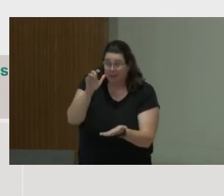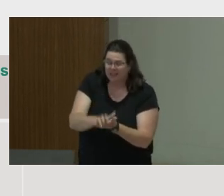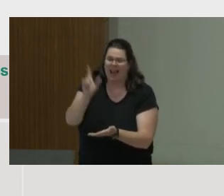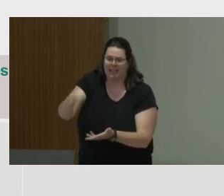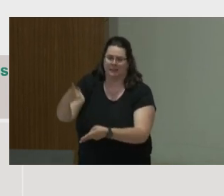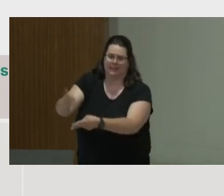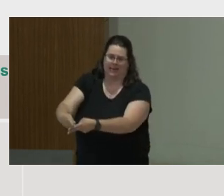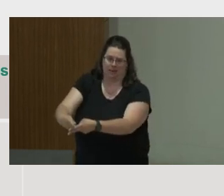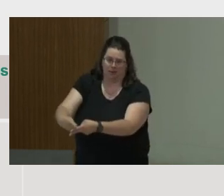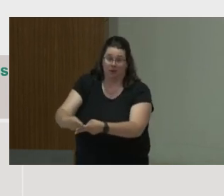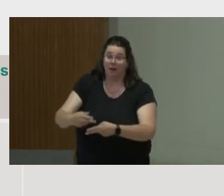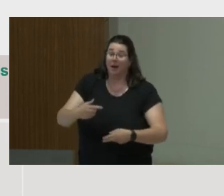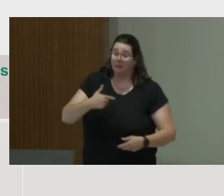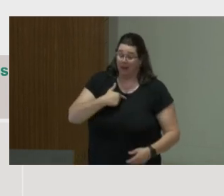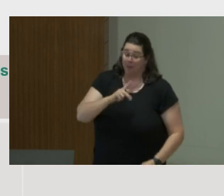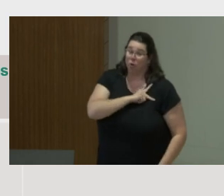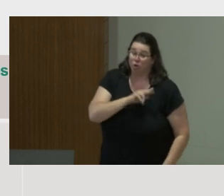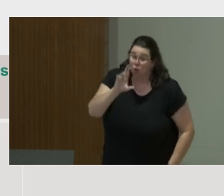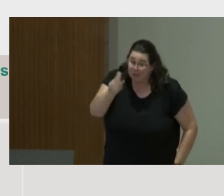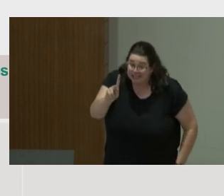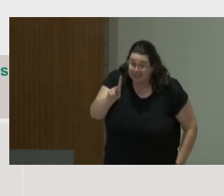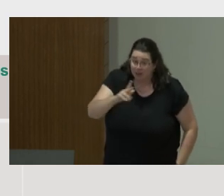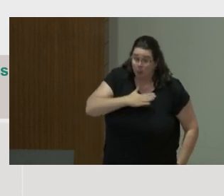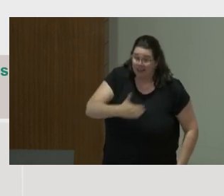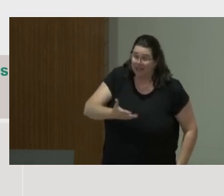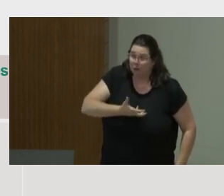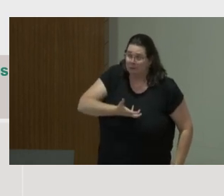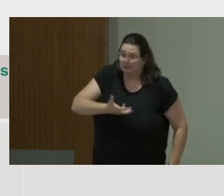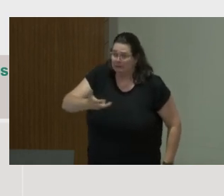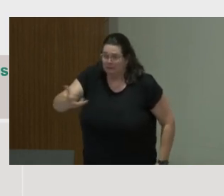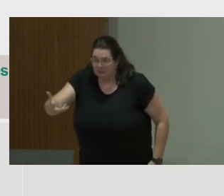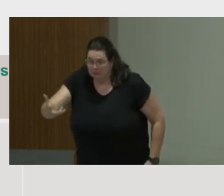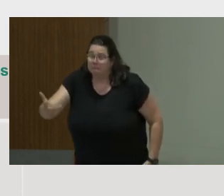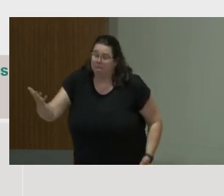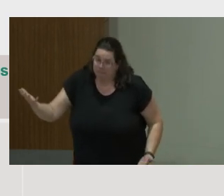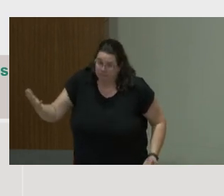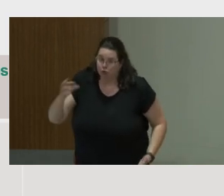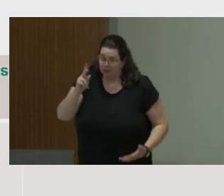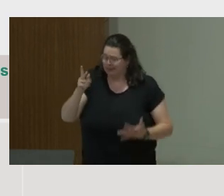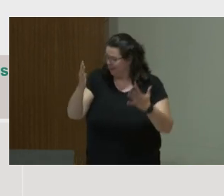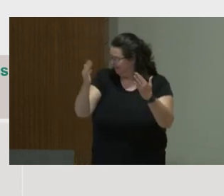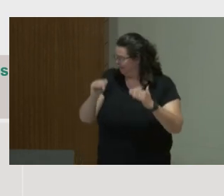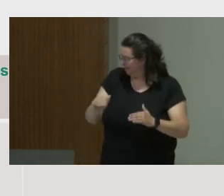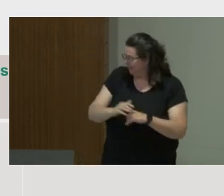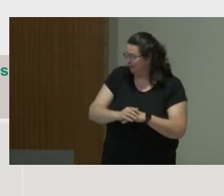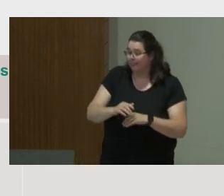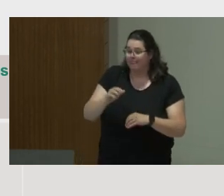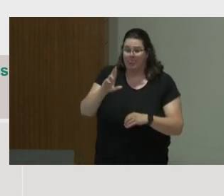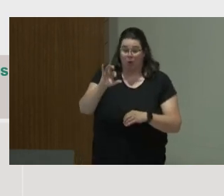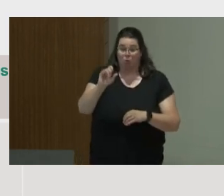So personal risk, very important. Risk bearing, if we're going to look to the purpose, is to face the potential dangers